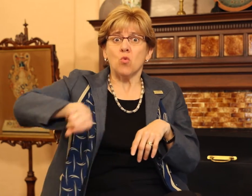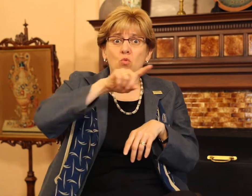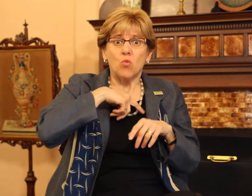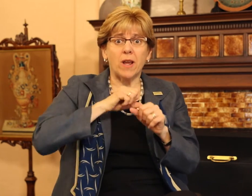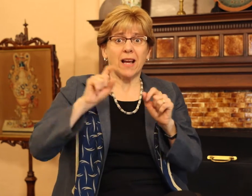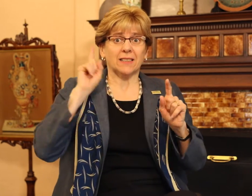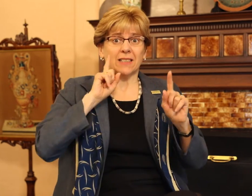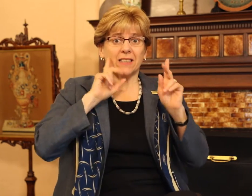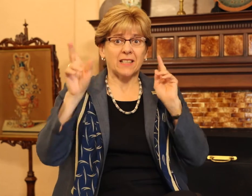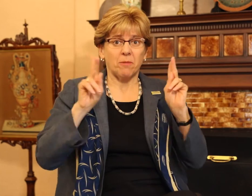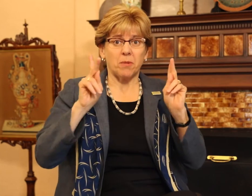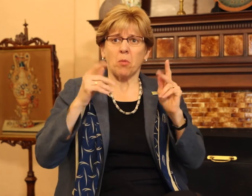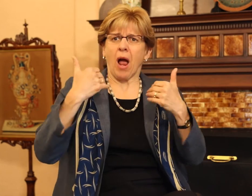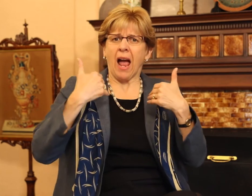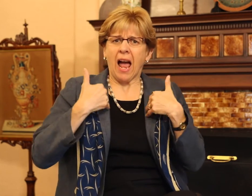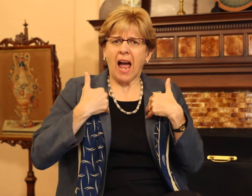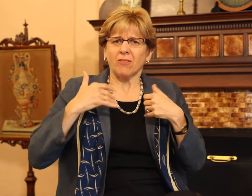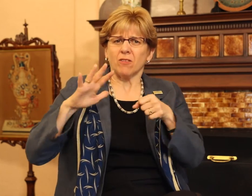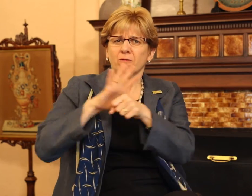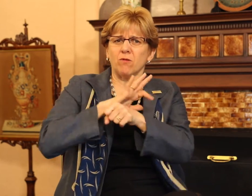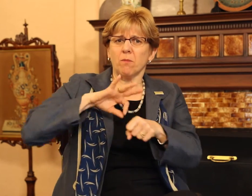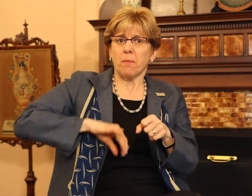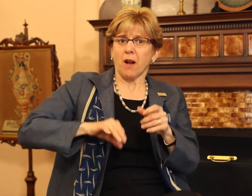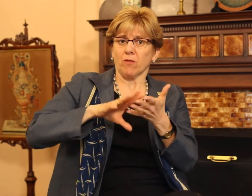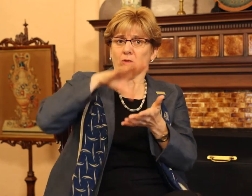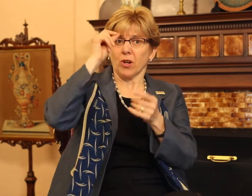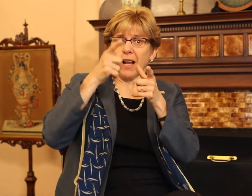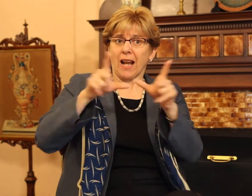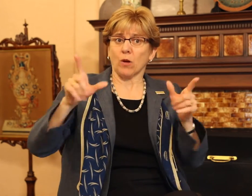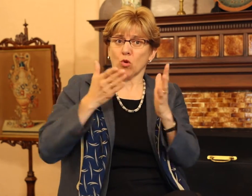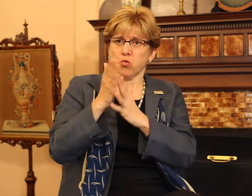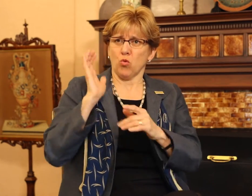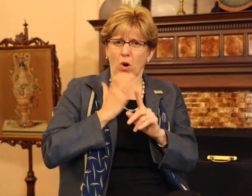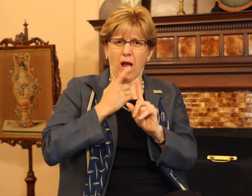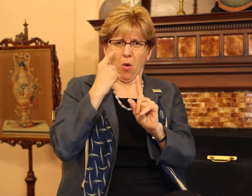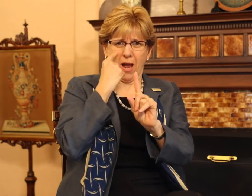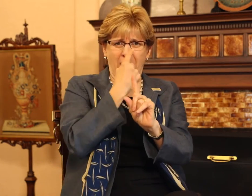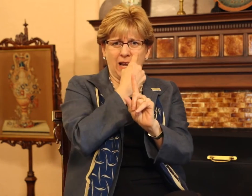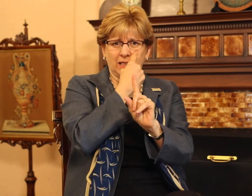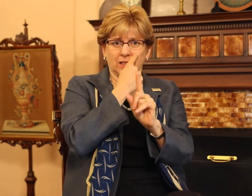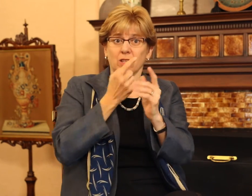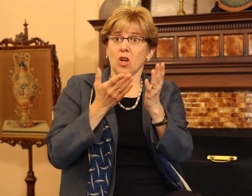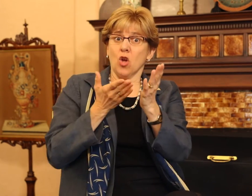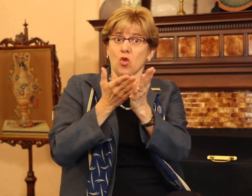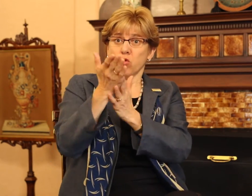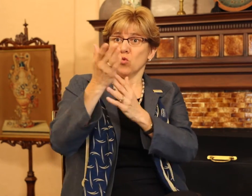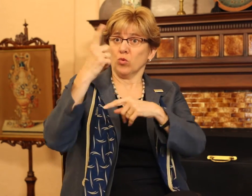We as deaf people have the full benefit of learning language through our eyes,